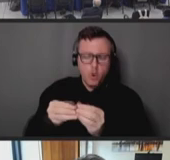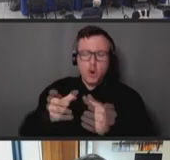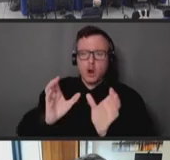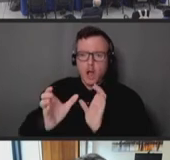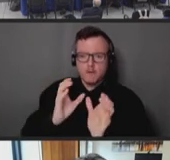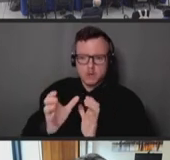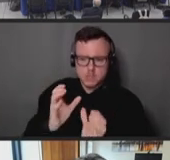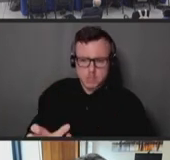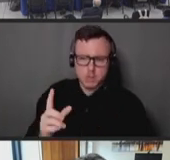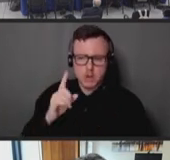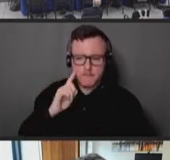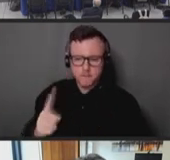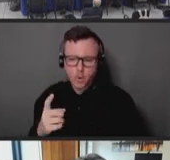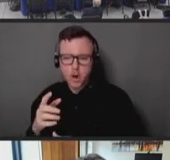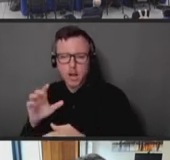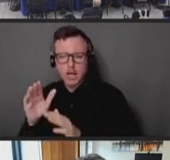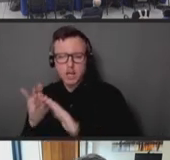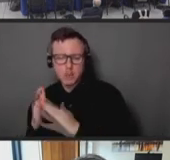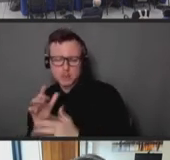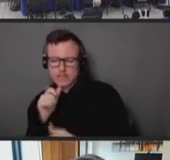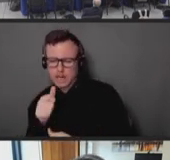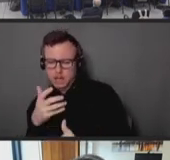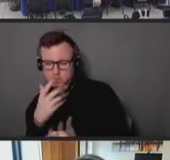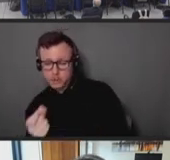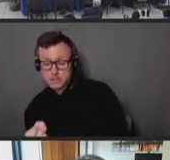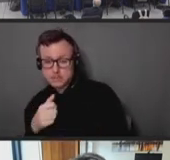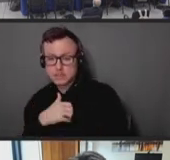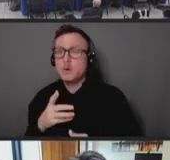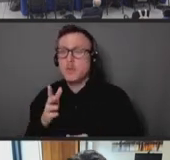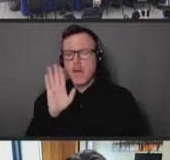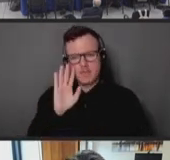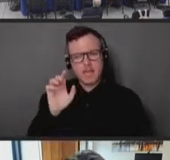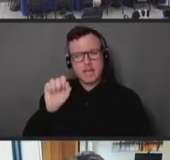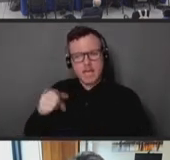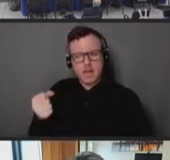but I think it's got enormous equity implications, both in terms of planning,